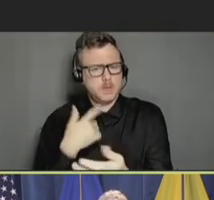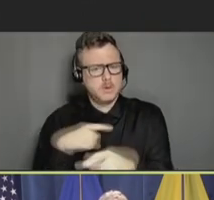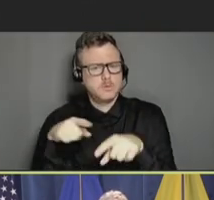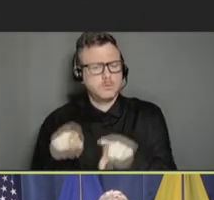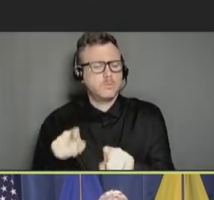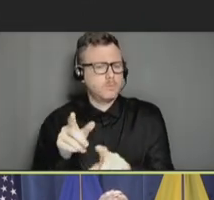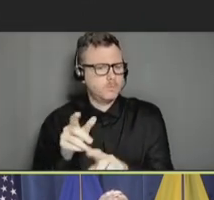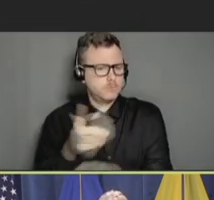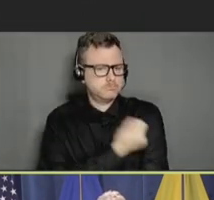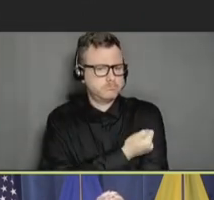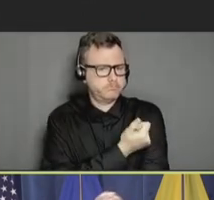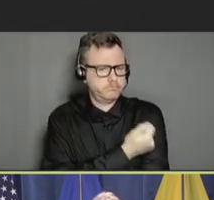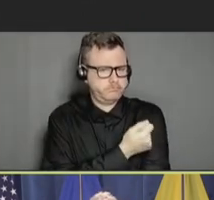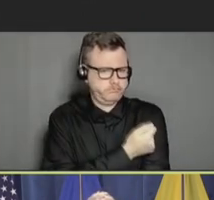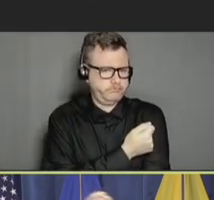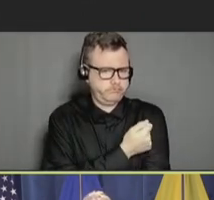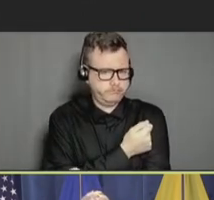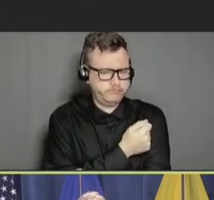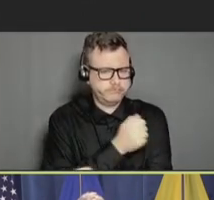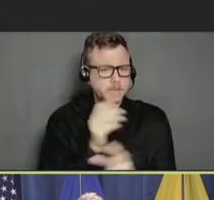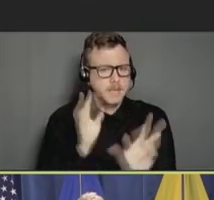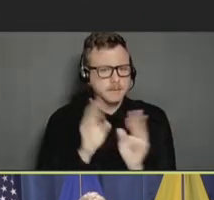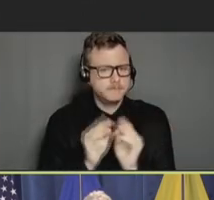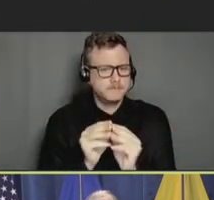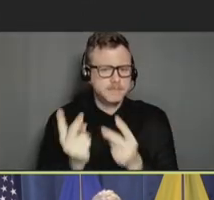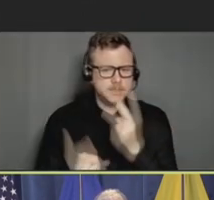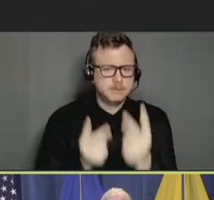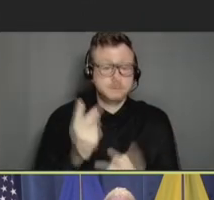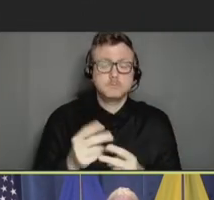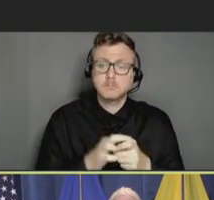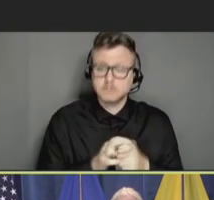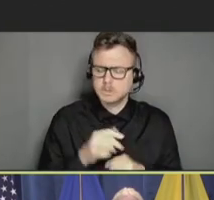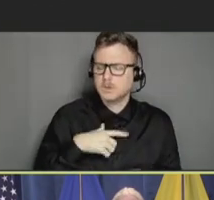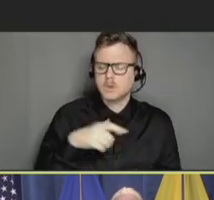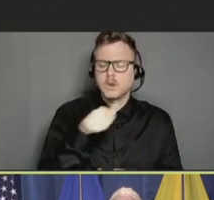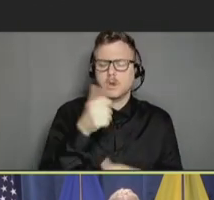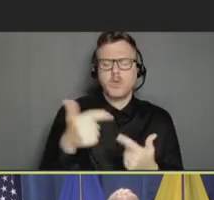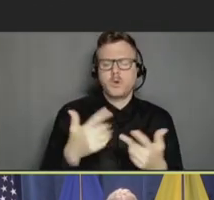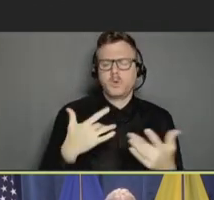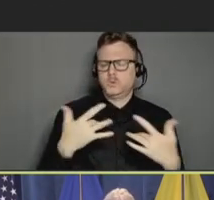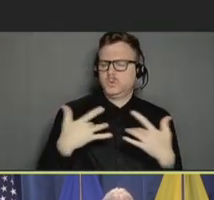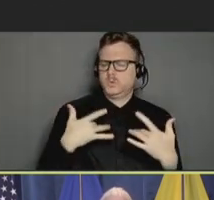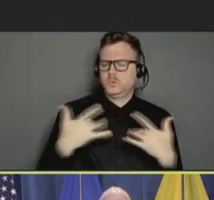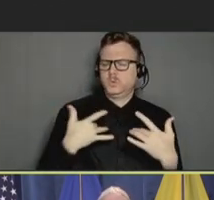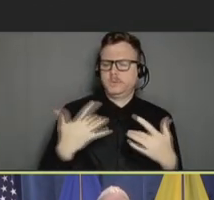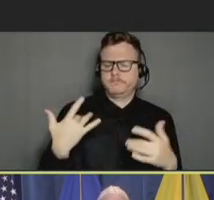So, I do want to take a moment to talk about another concerning trend regarding wellness